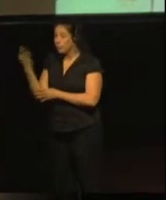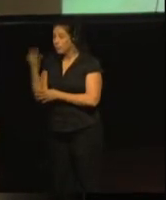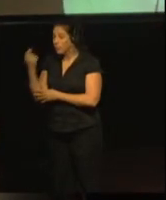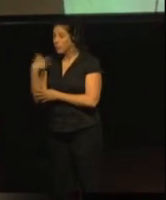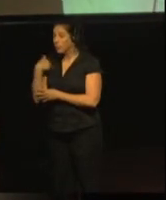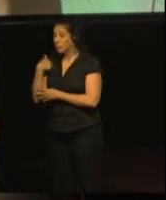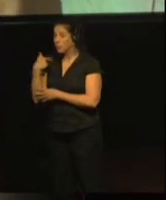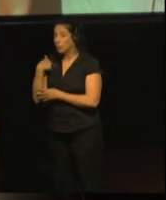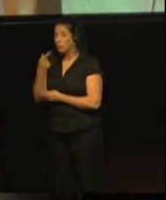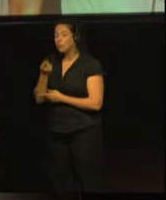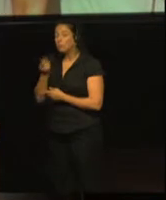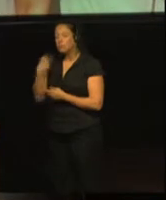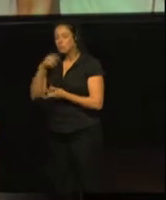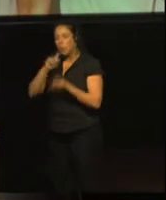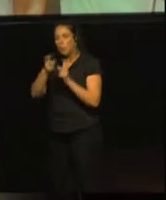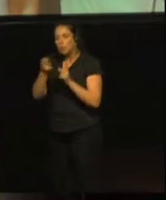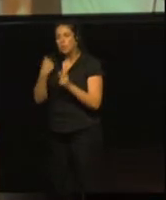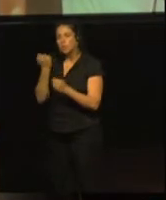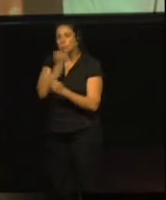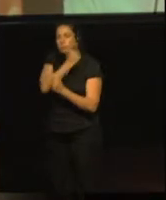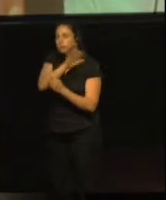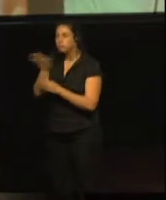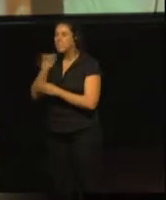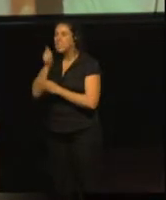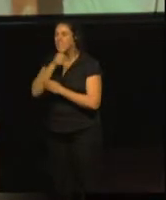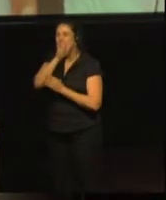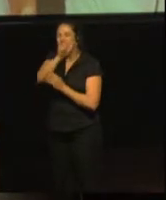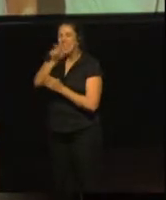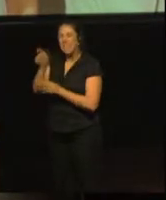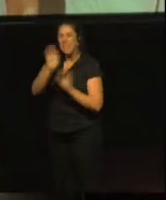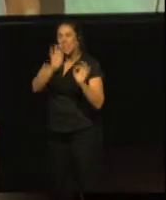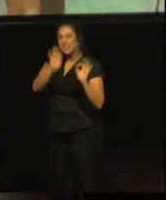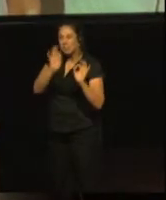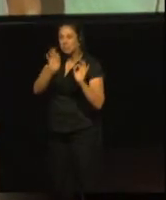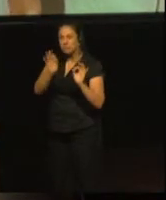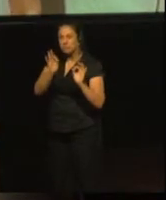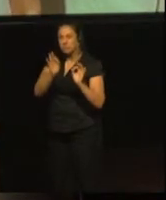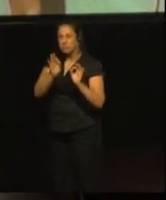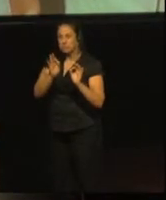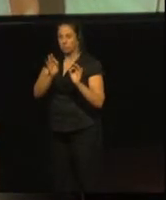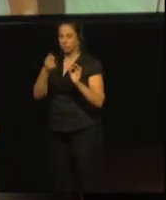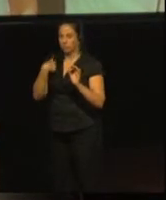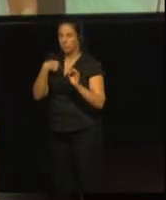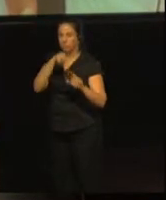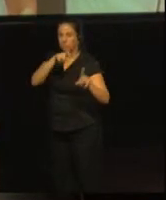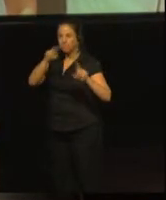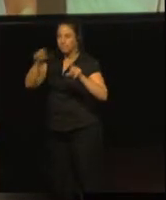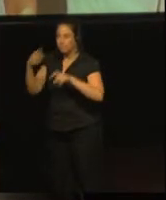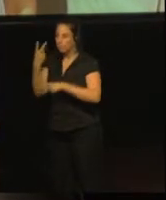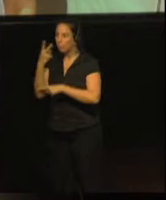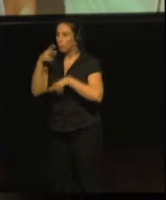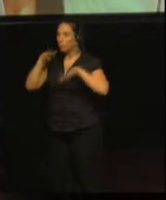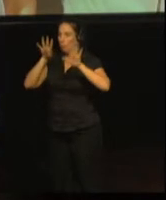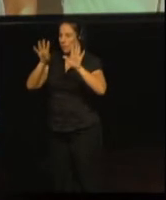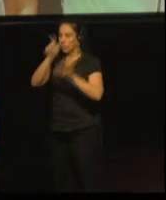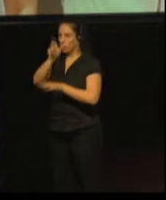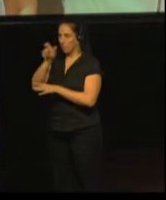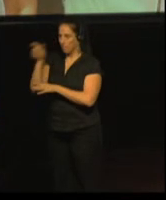We sent it to 29 contact persons within Europe, so 29 questionnaires were sent out